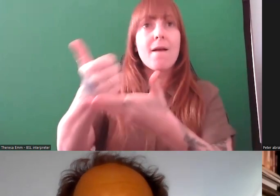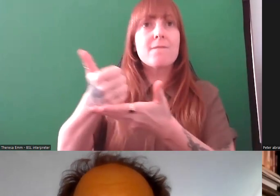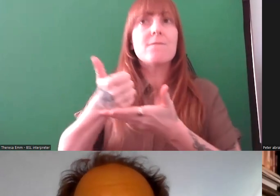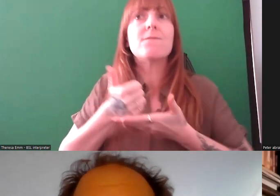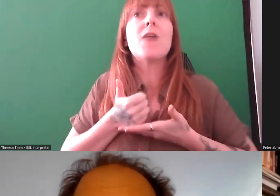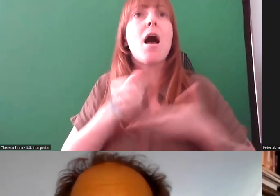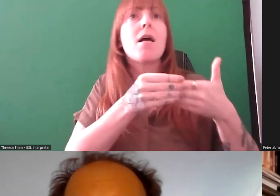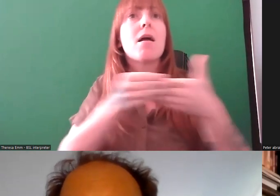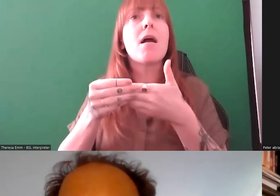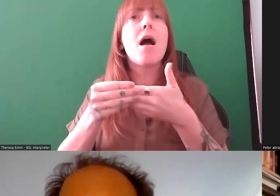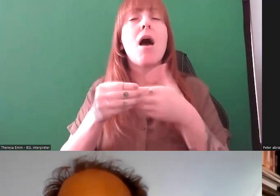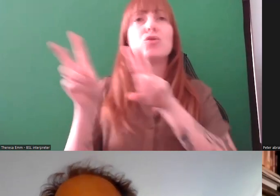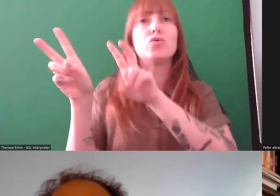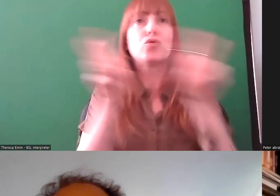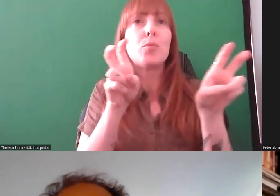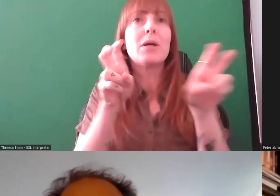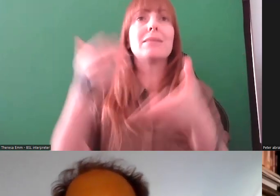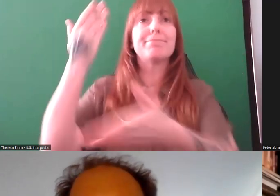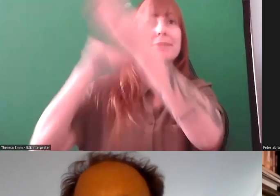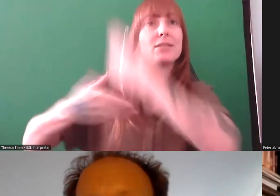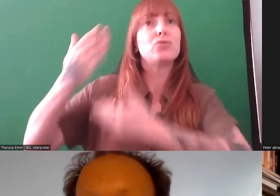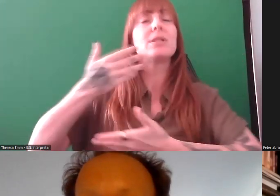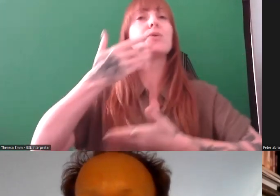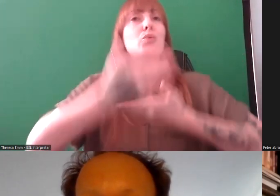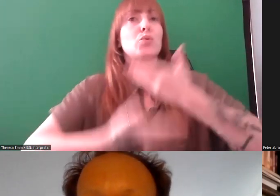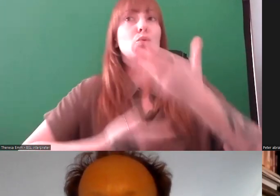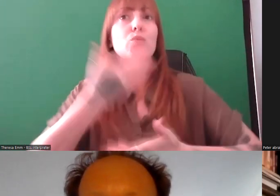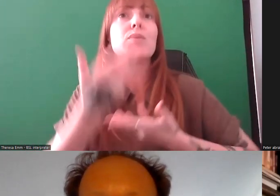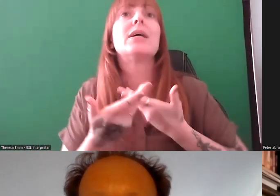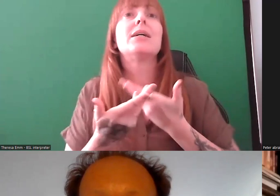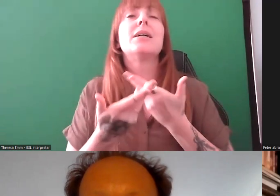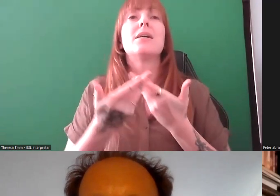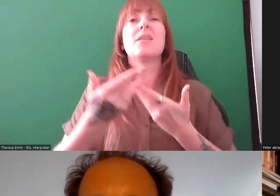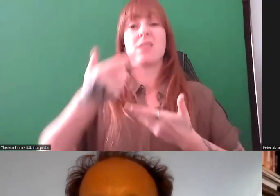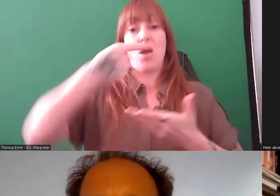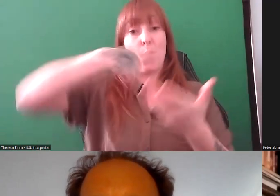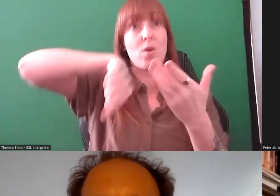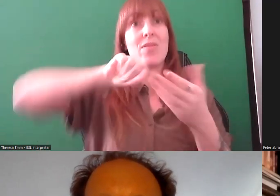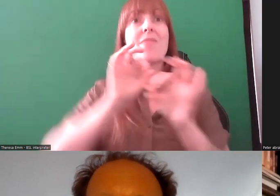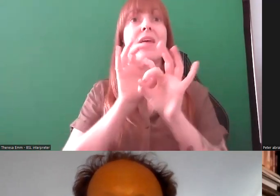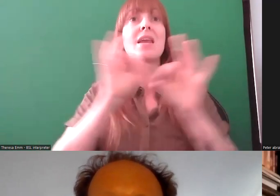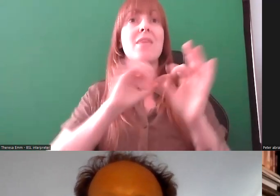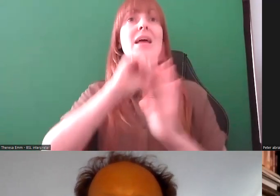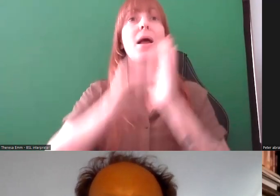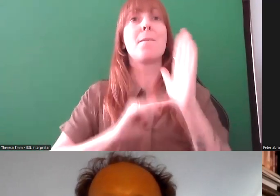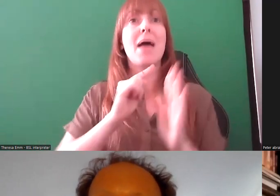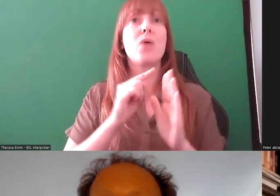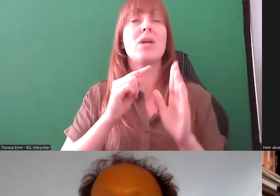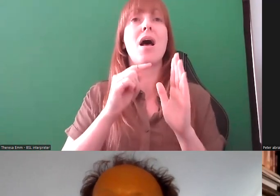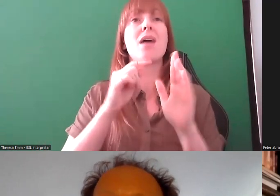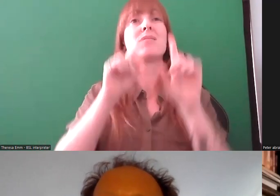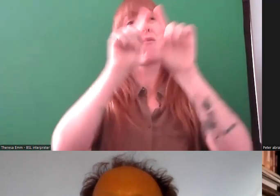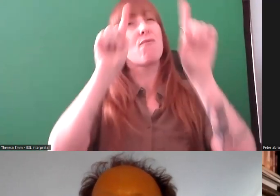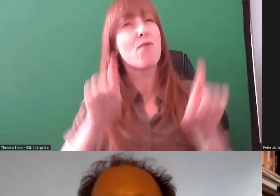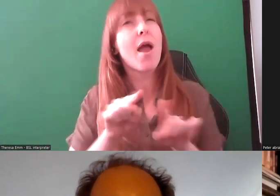topics, history, stories within the 'Nothing About Us Without Us' framework by people who are